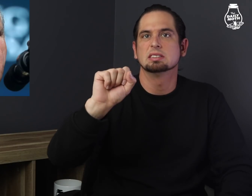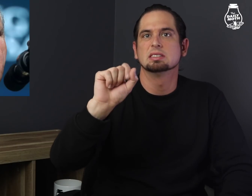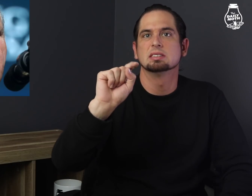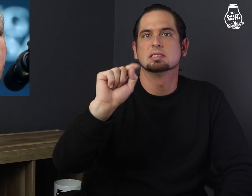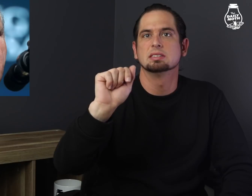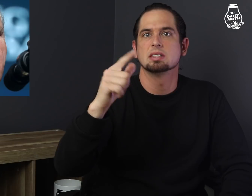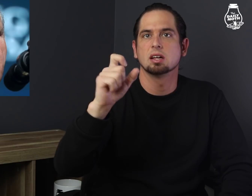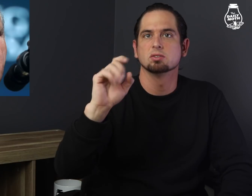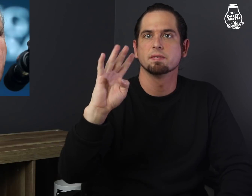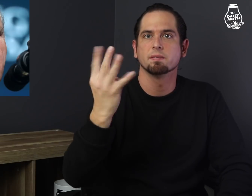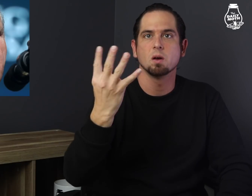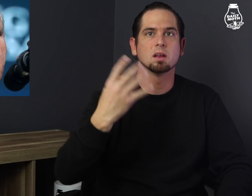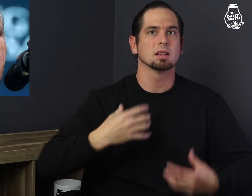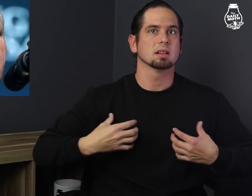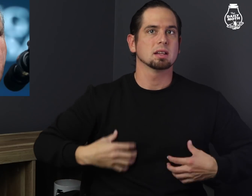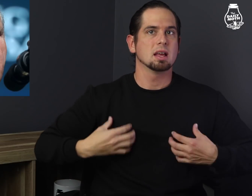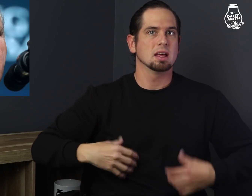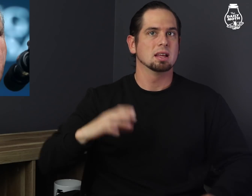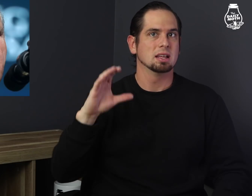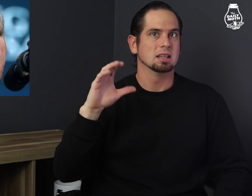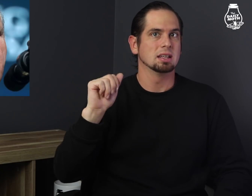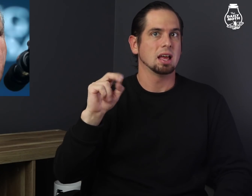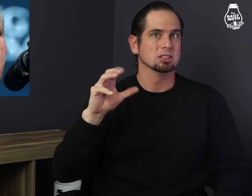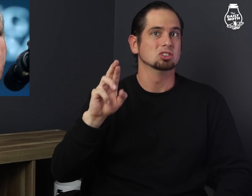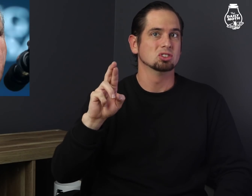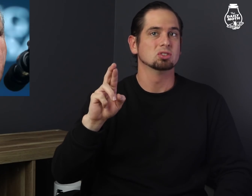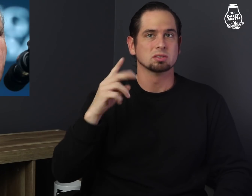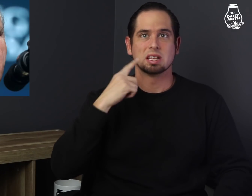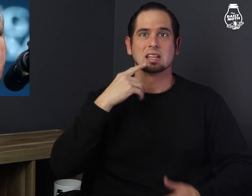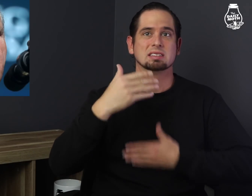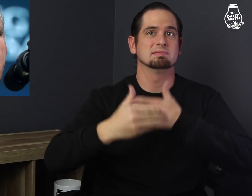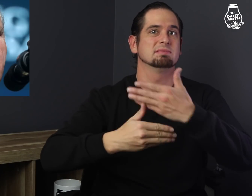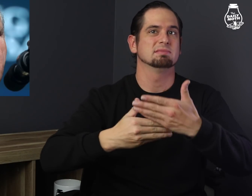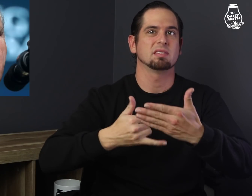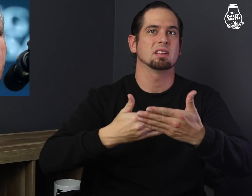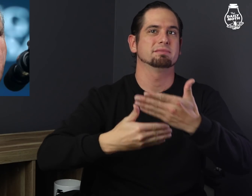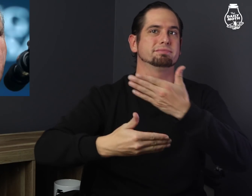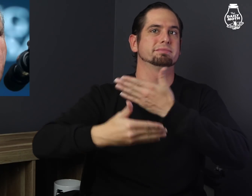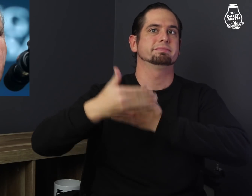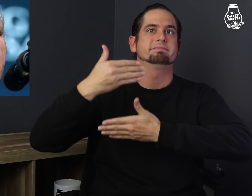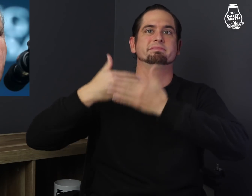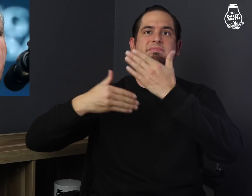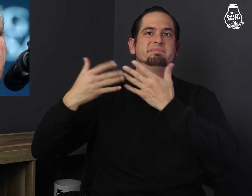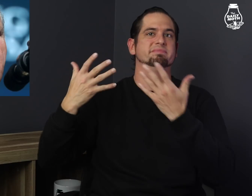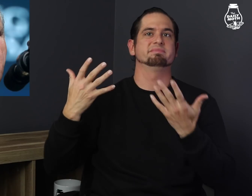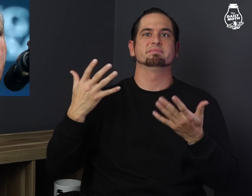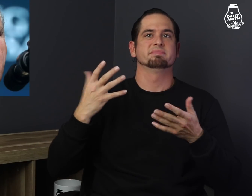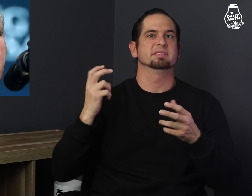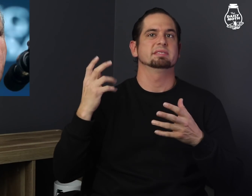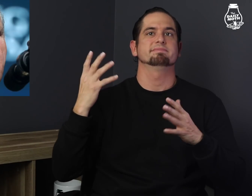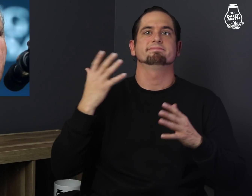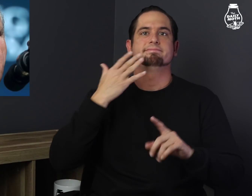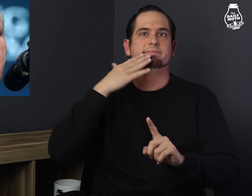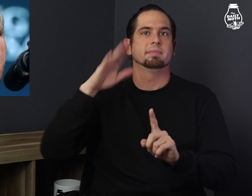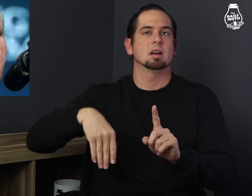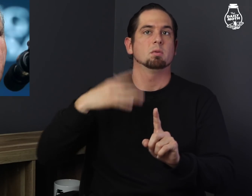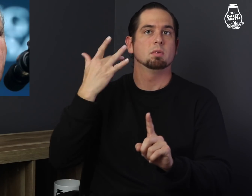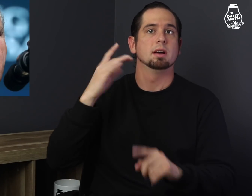stage 4 lung cancer is going into the wrong direction